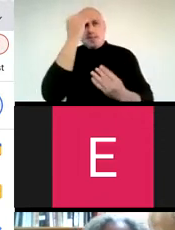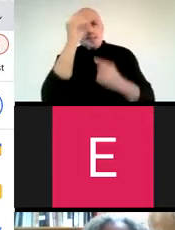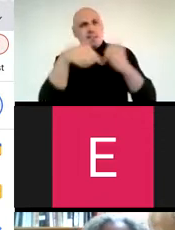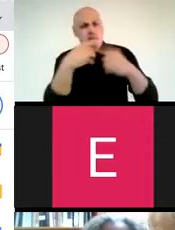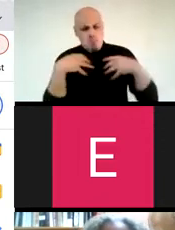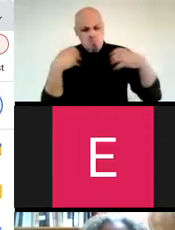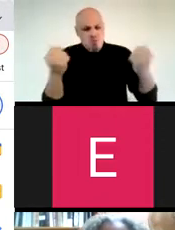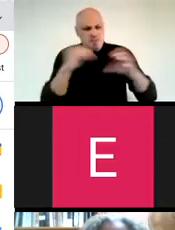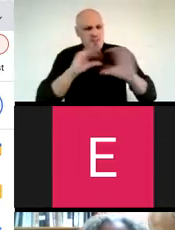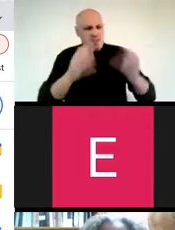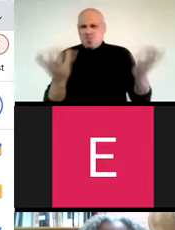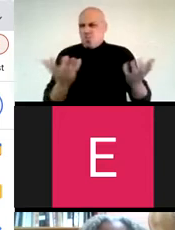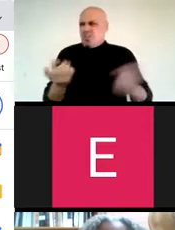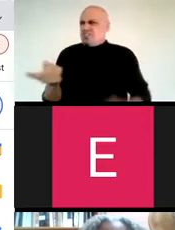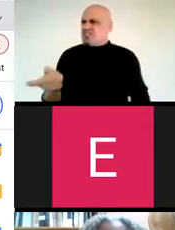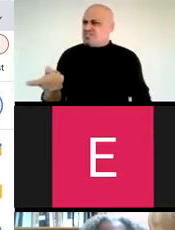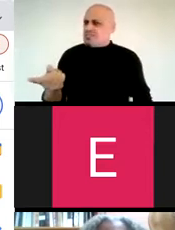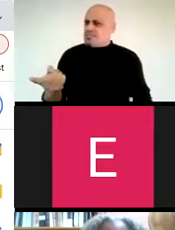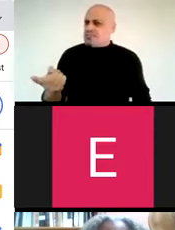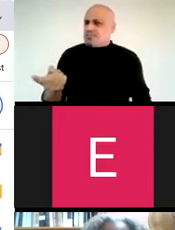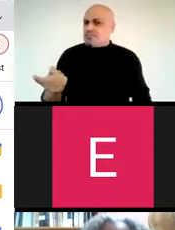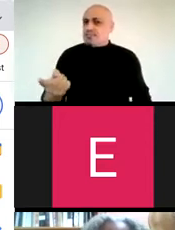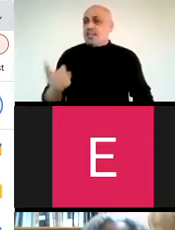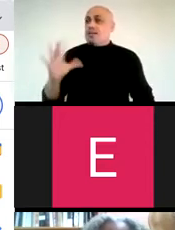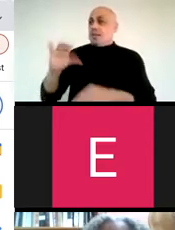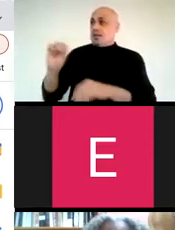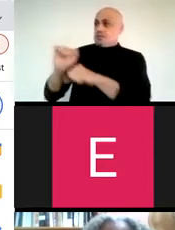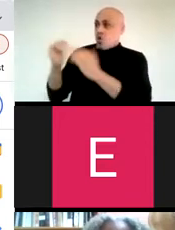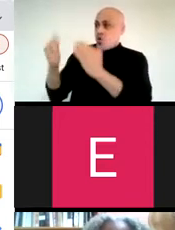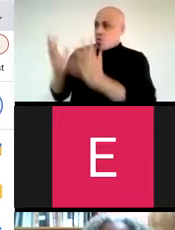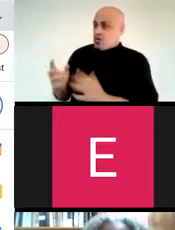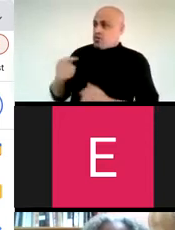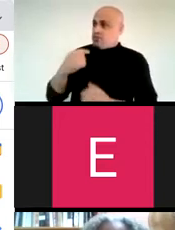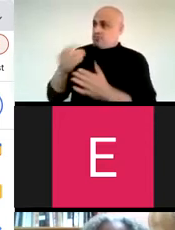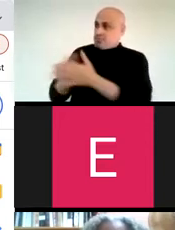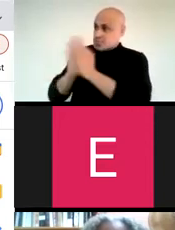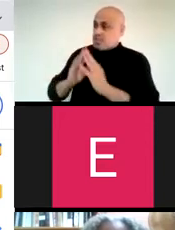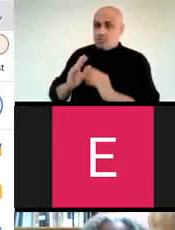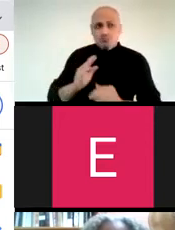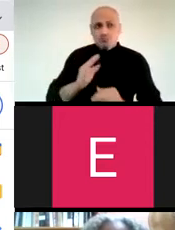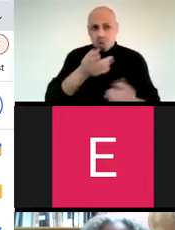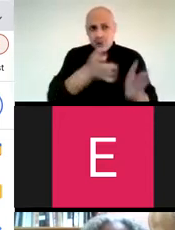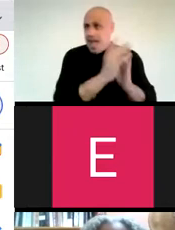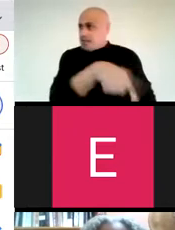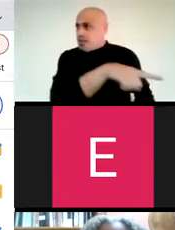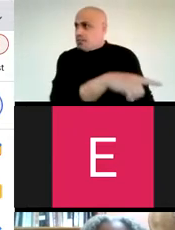What do students think about bravery in the classroom? A colleague suggested that I ask them,